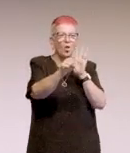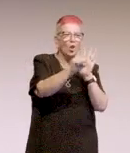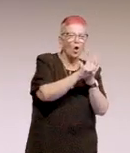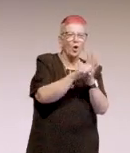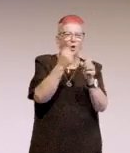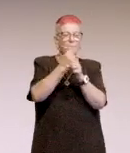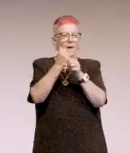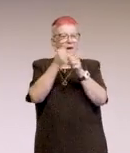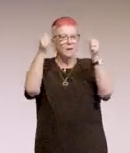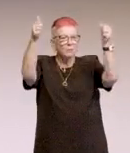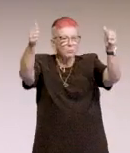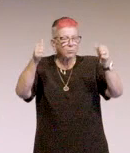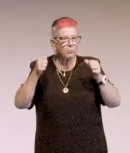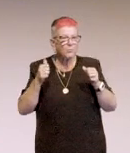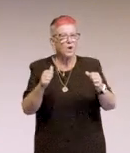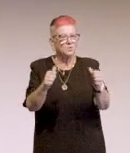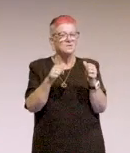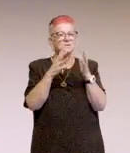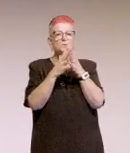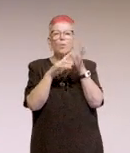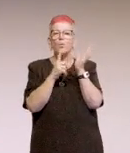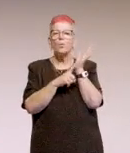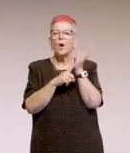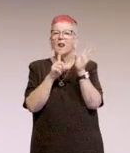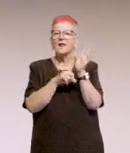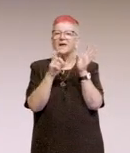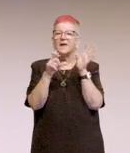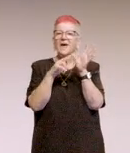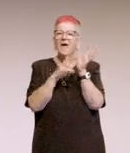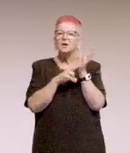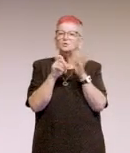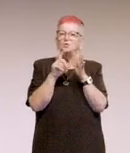creating the posters, we've put in there